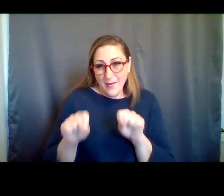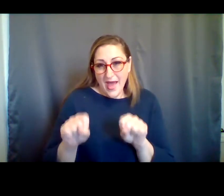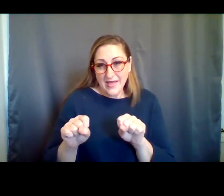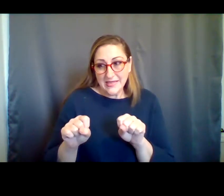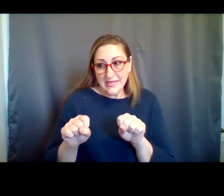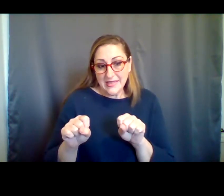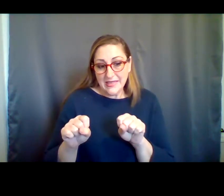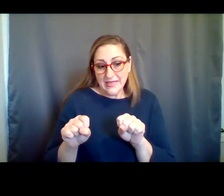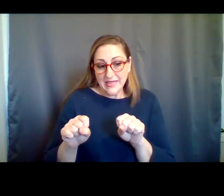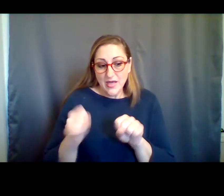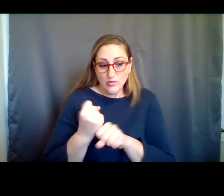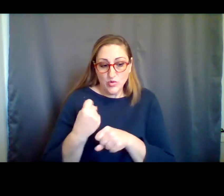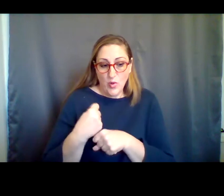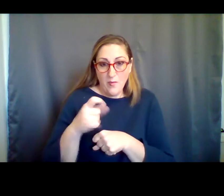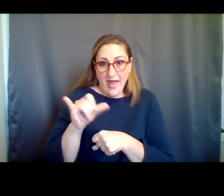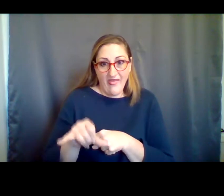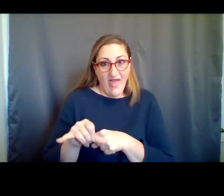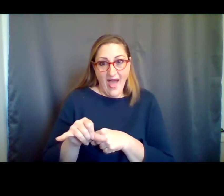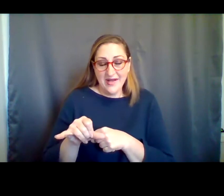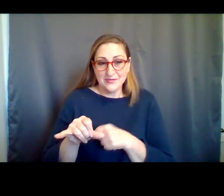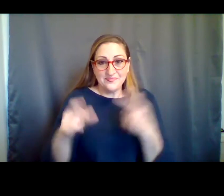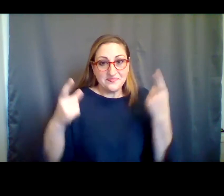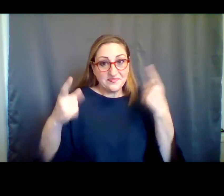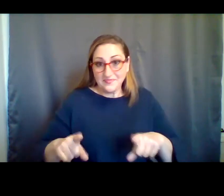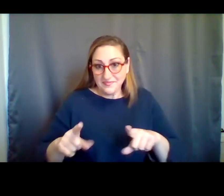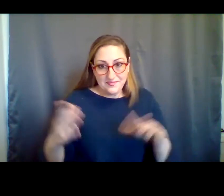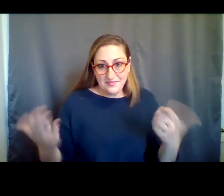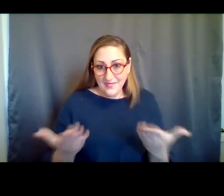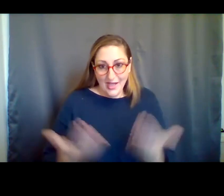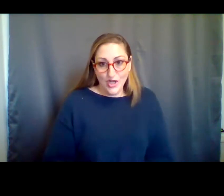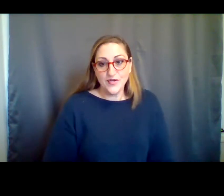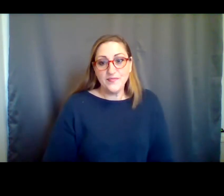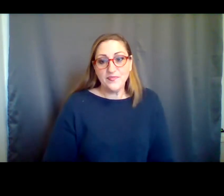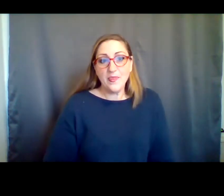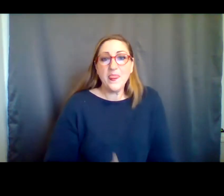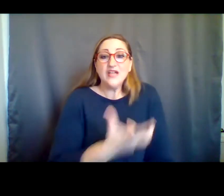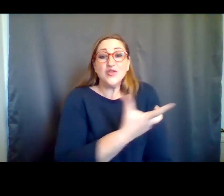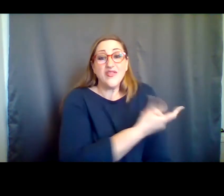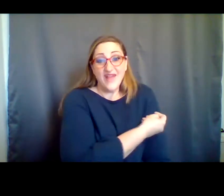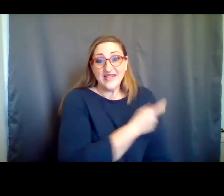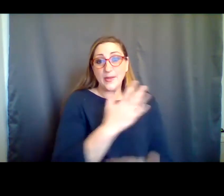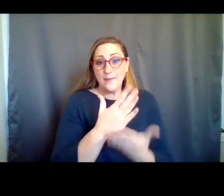capacity to actually make that sort of overhaul at the center. So that's the vaccine piece. And then very quickly